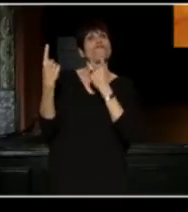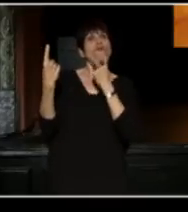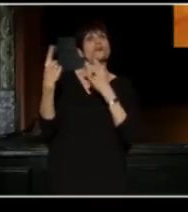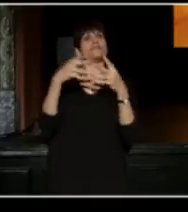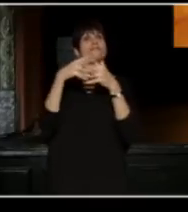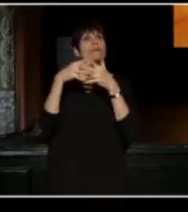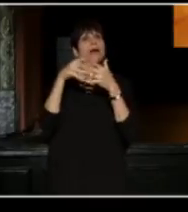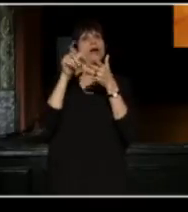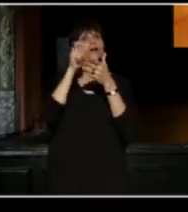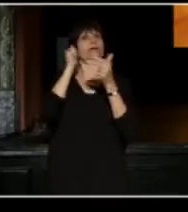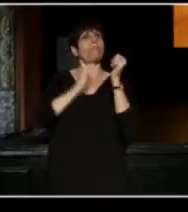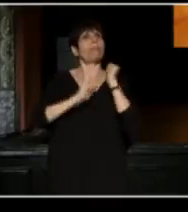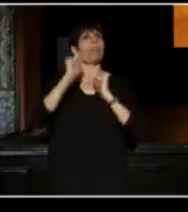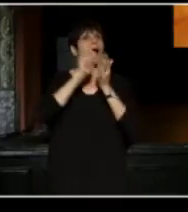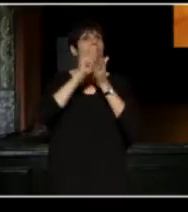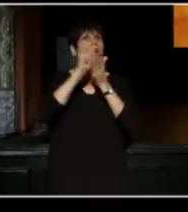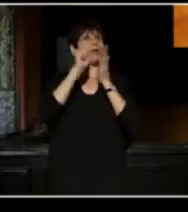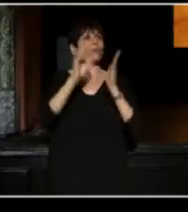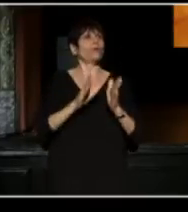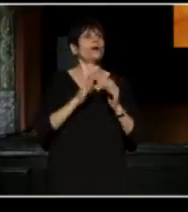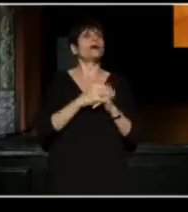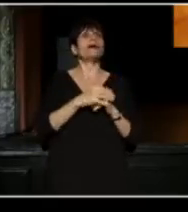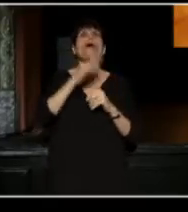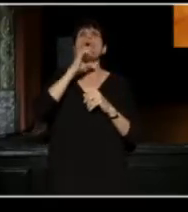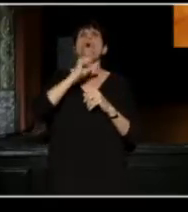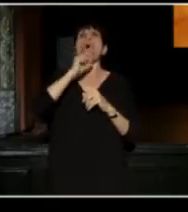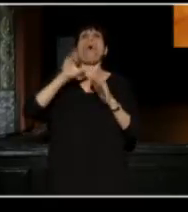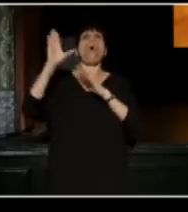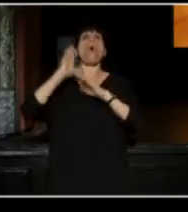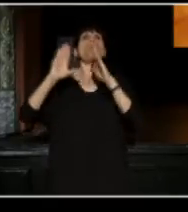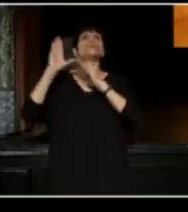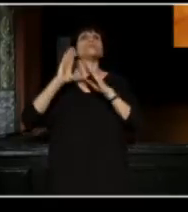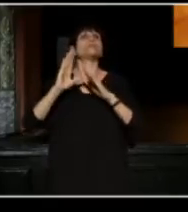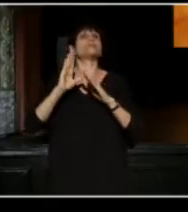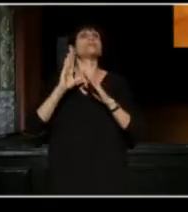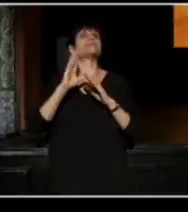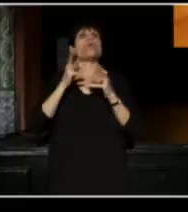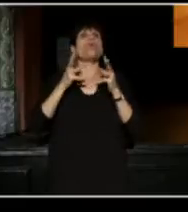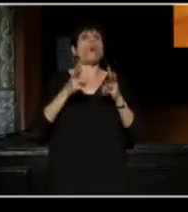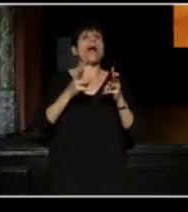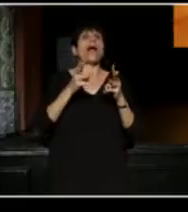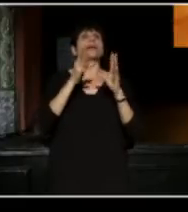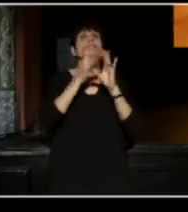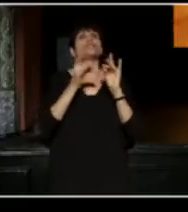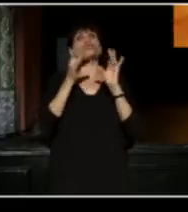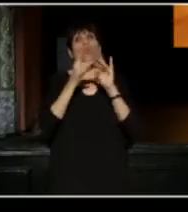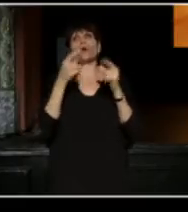While theater may be the oldest form of storytelling, this digital age gives us new platforms for stories,